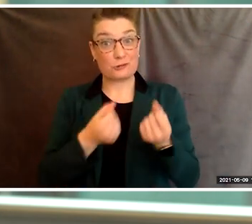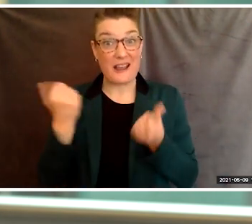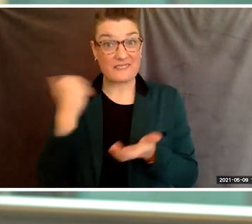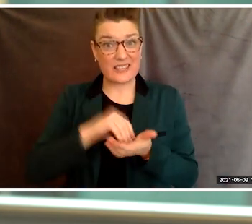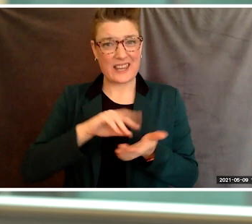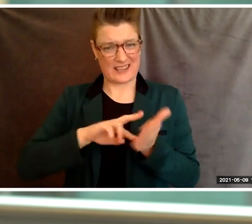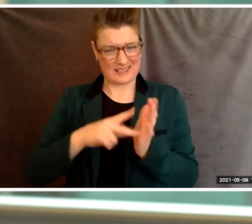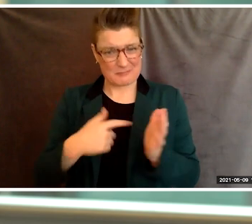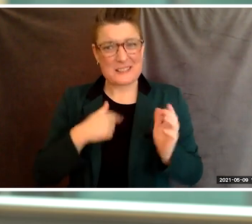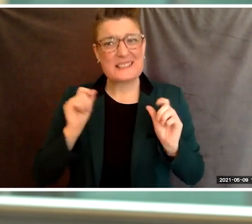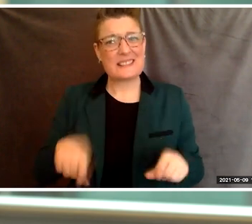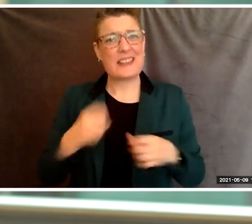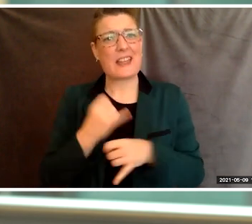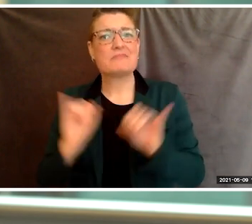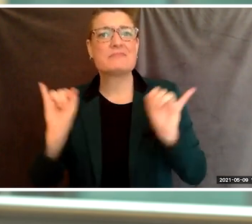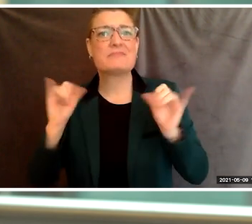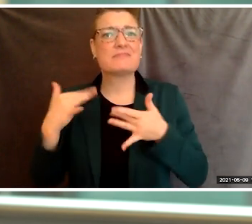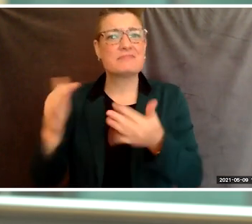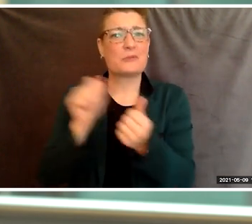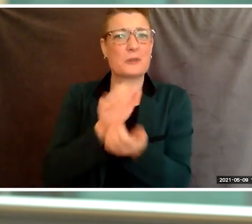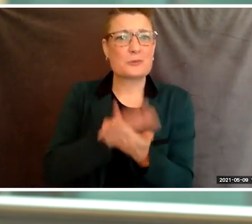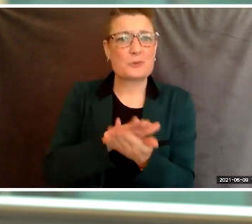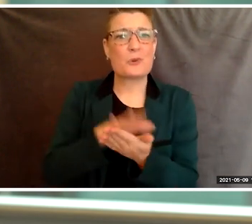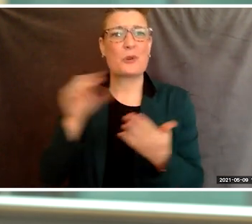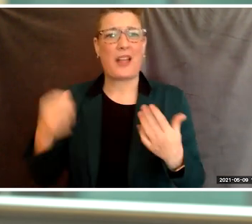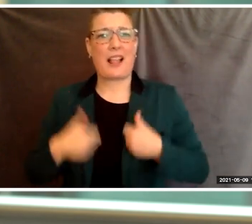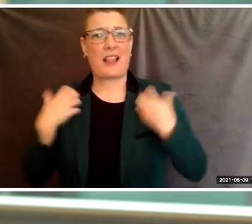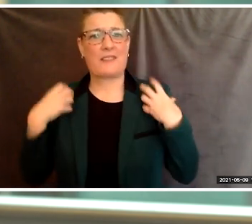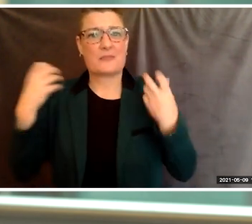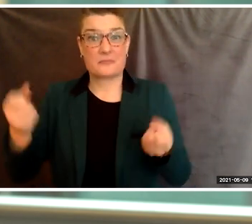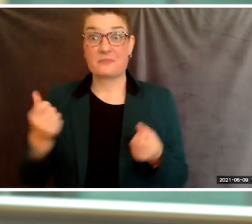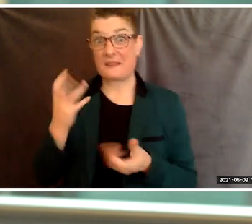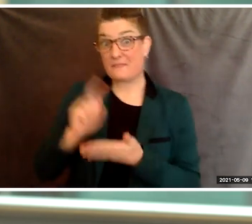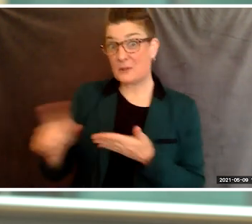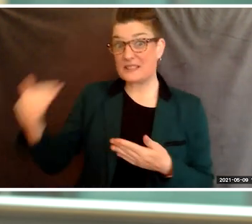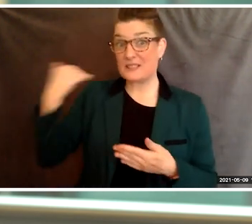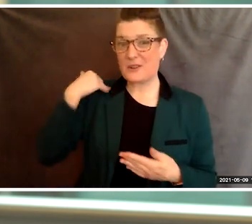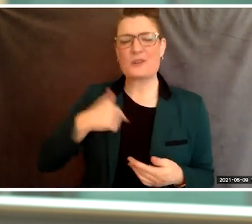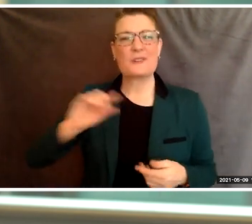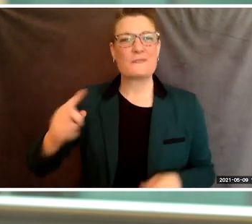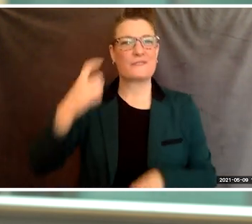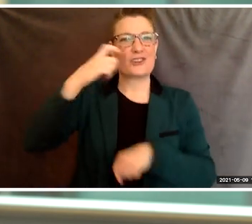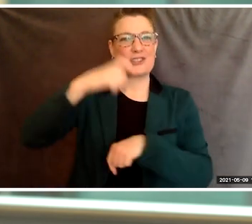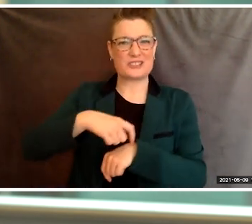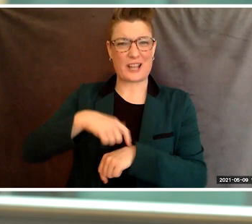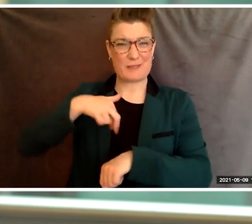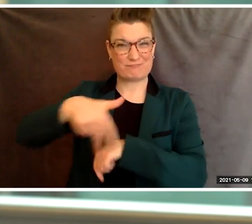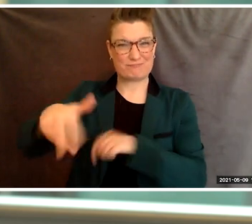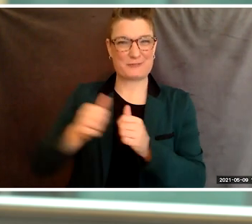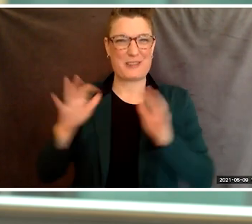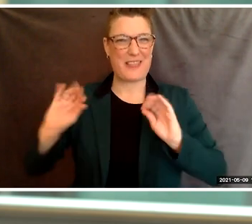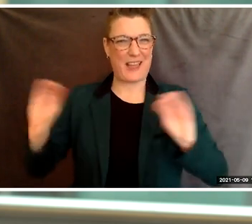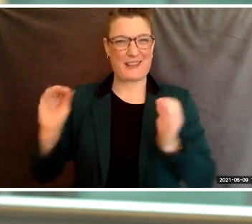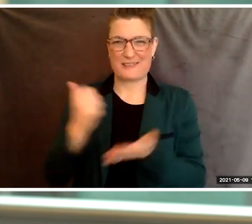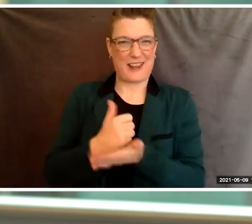both my education and my recovery. And just a few weeks ago, I took my very first unaided step. It was messy and scary